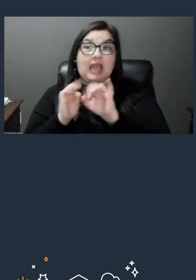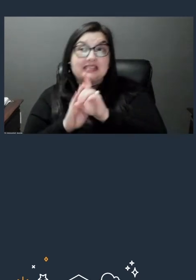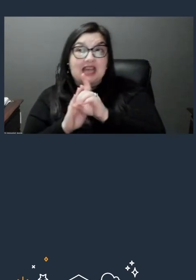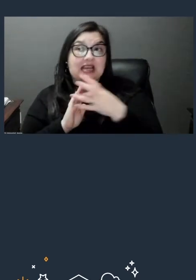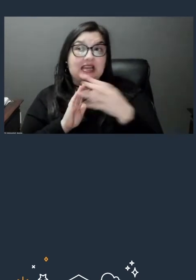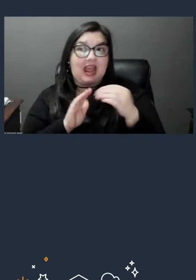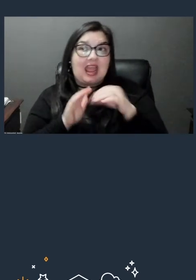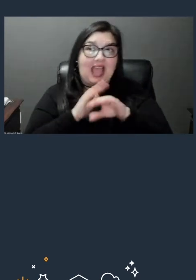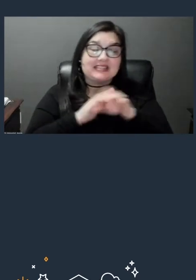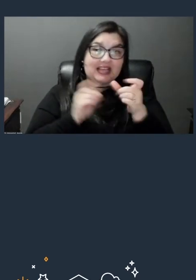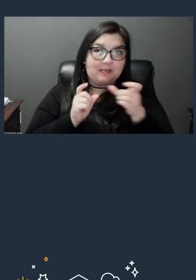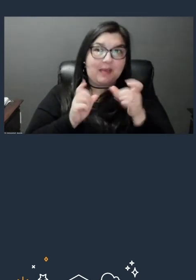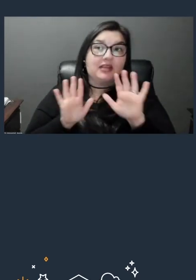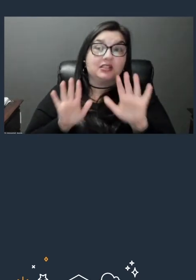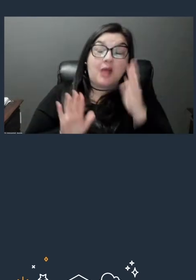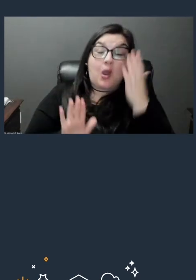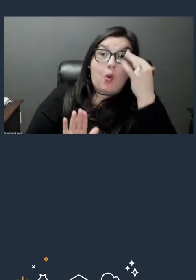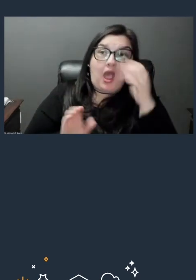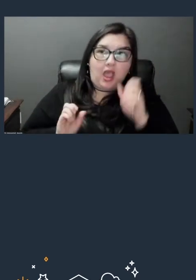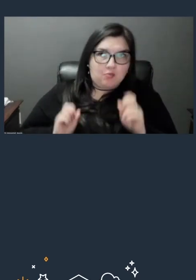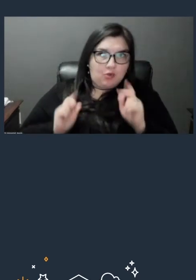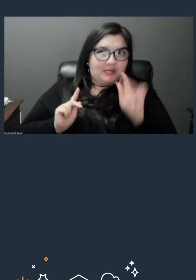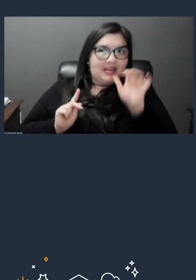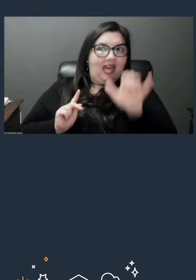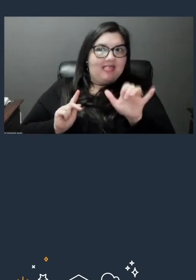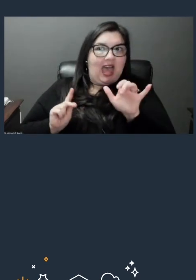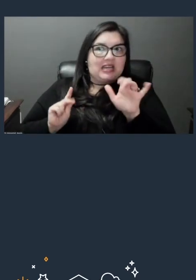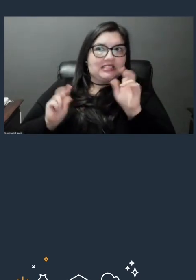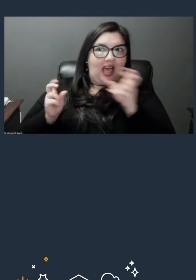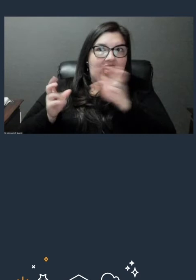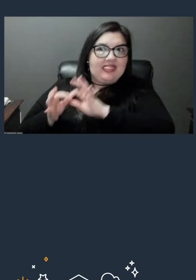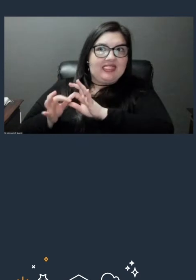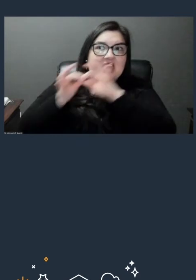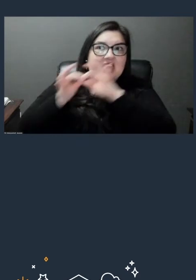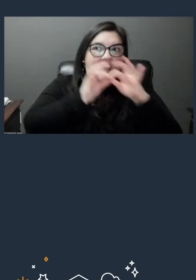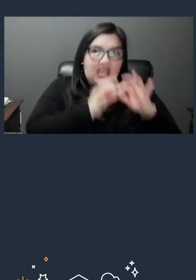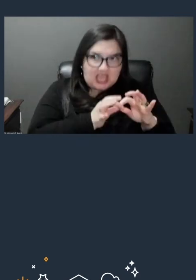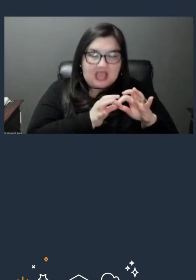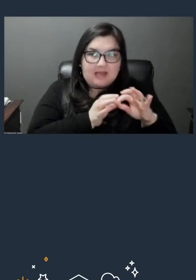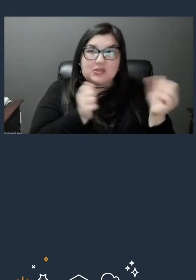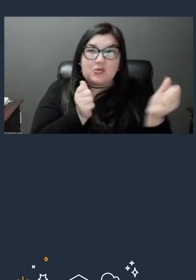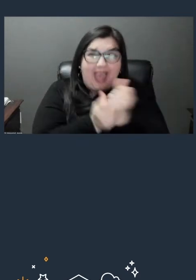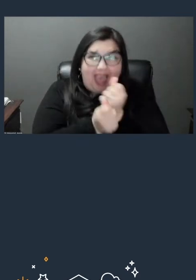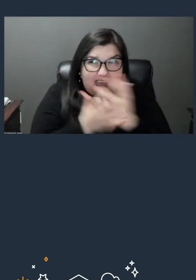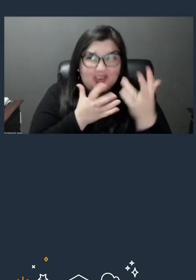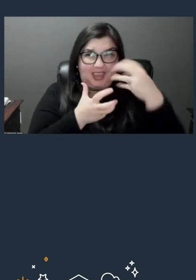'cause this is a theme that crosscuts everything in AWS and if you're looking to learn about it